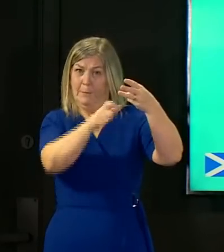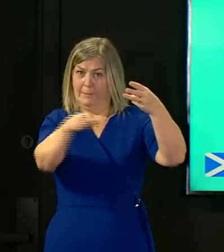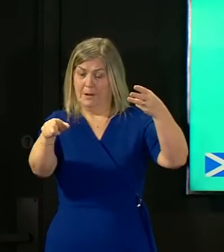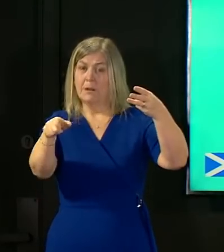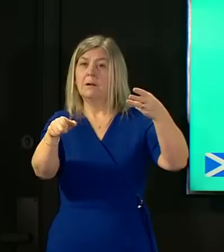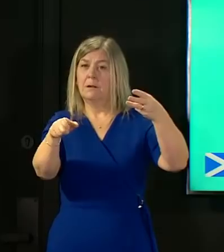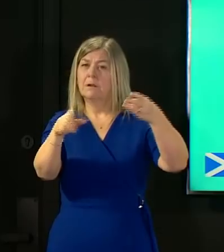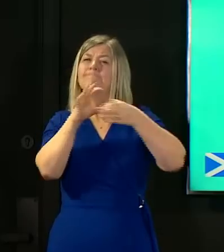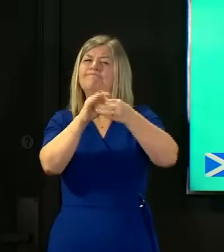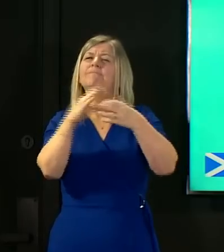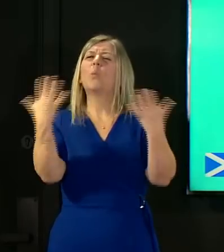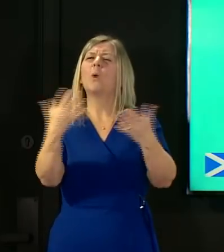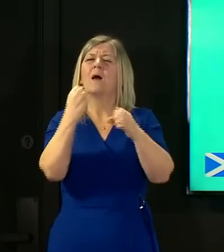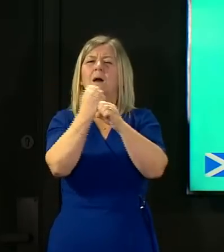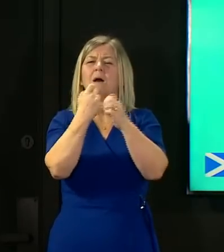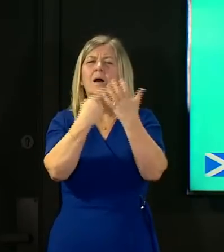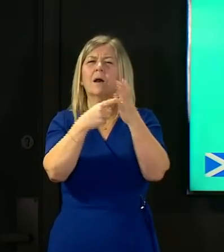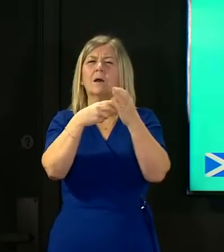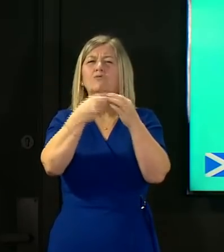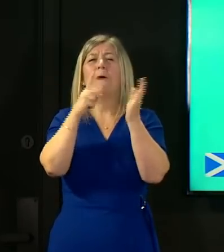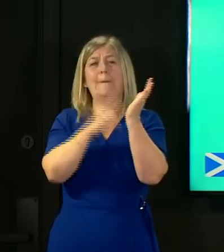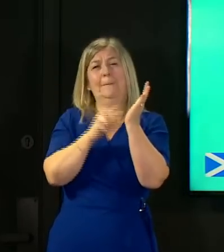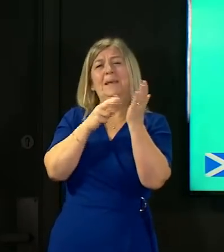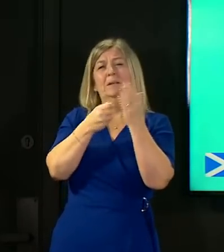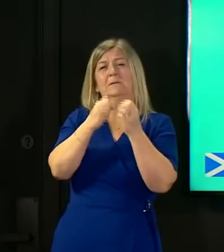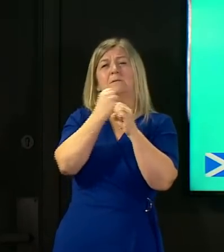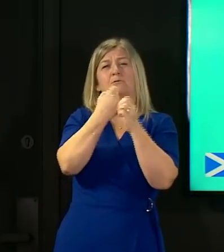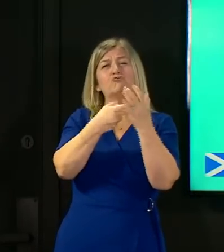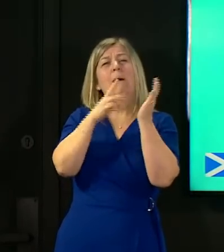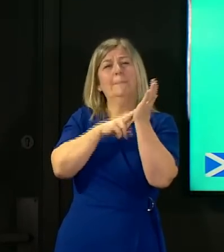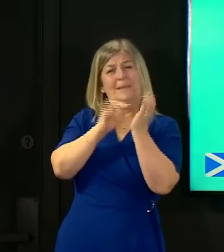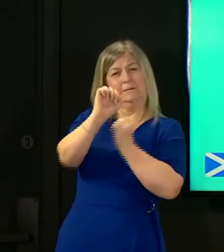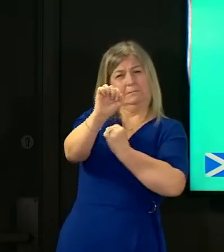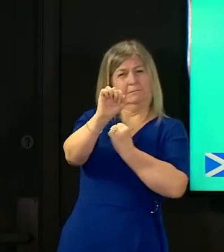grampian health board area who returned to scotland from brazil i first want to pay